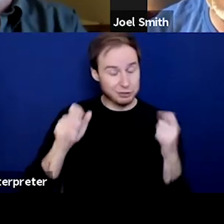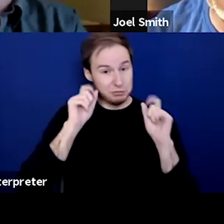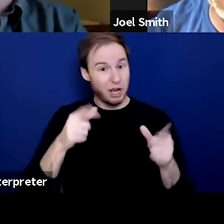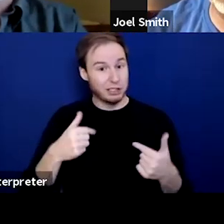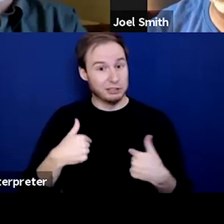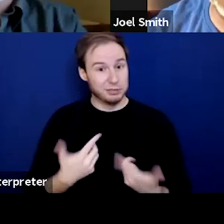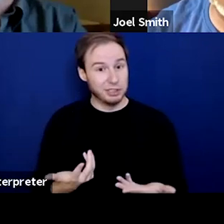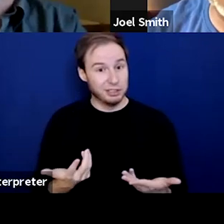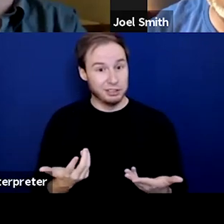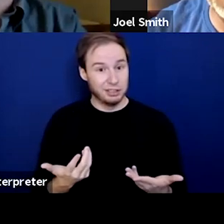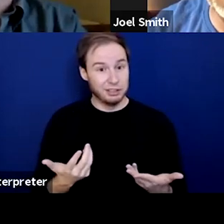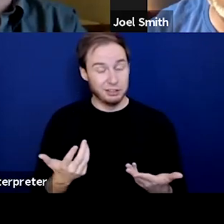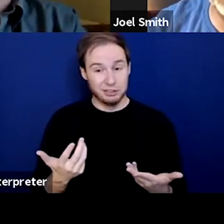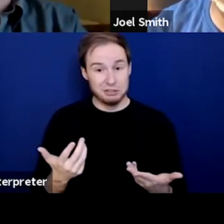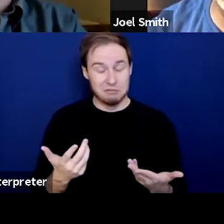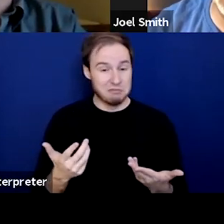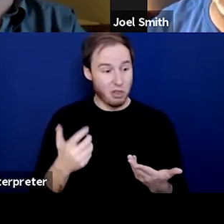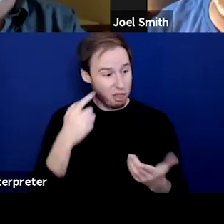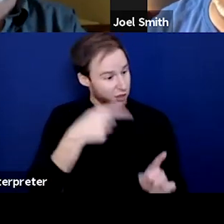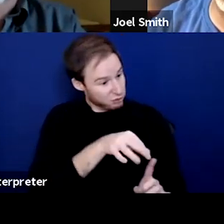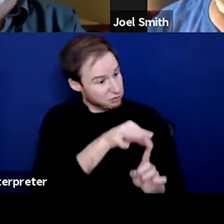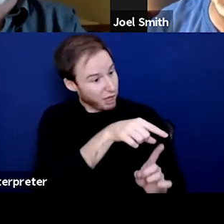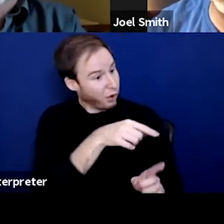You ain't special, just because you had a hard time.